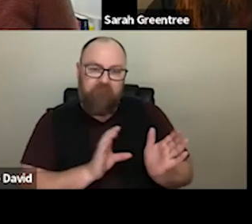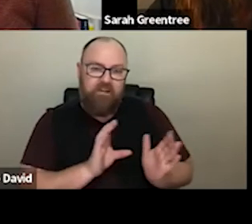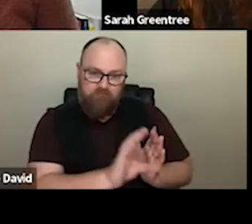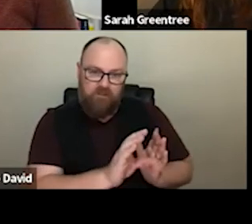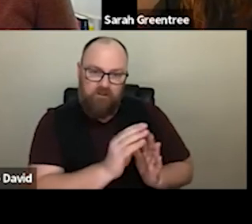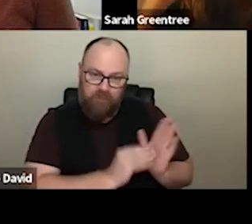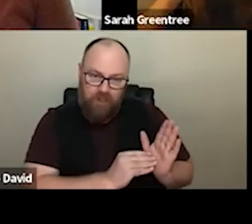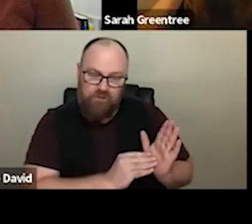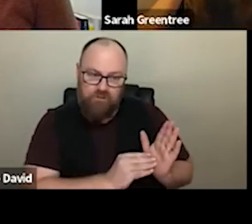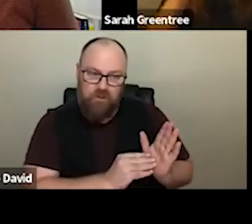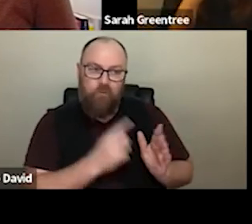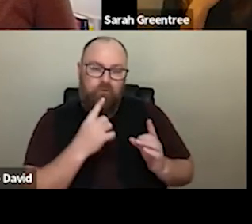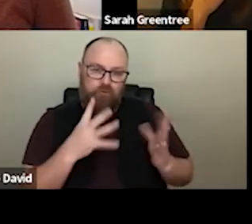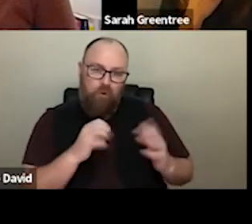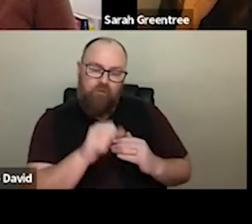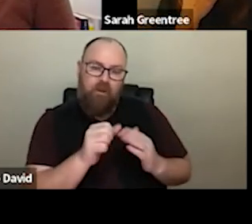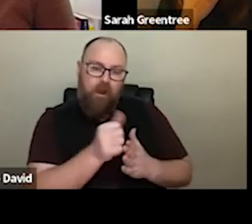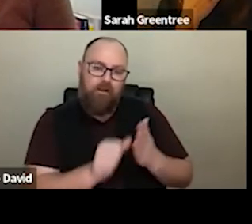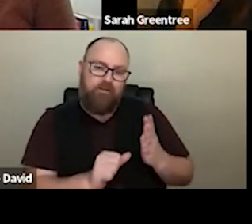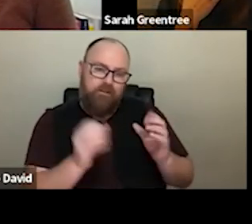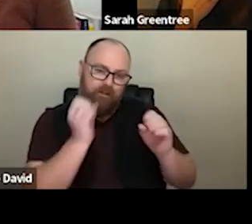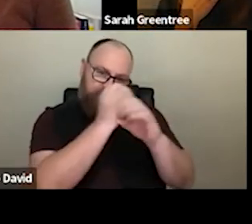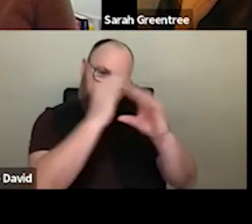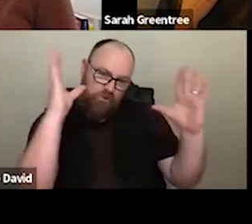And so all organizations that come into put in a for you investment, expression of interest need to sort of ex sort of articulate an artistic vision, and and and I guess a an approach